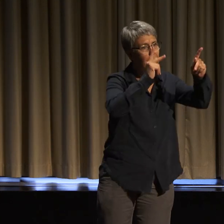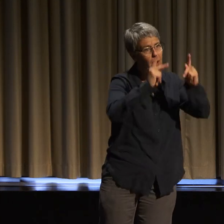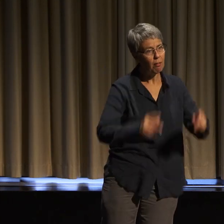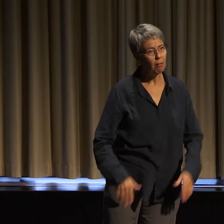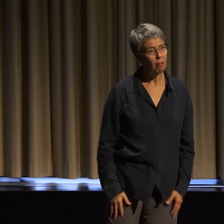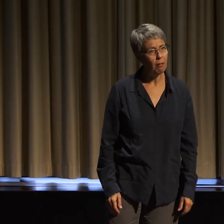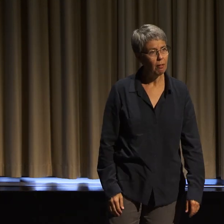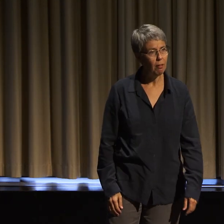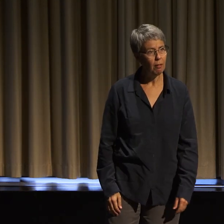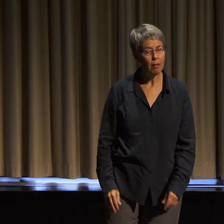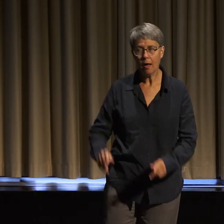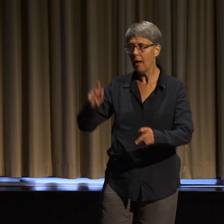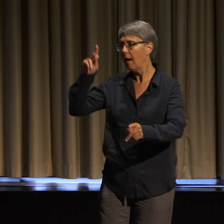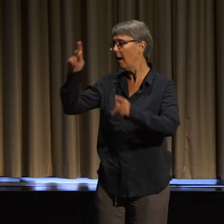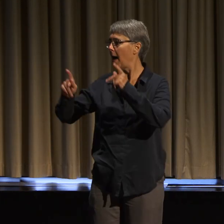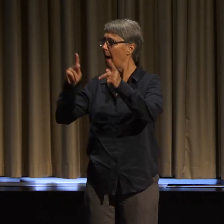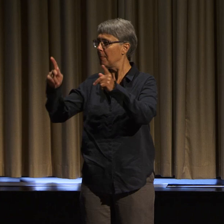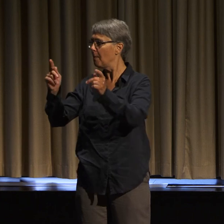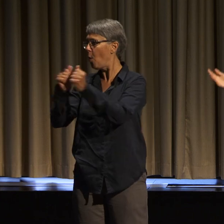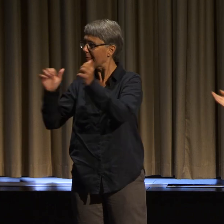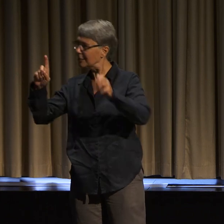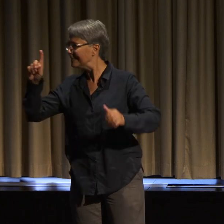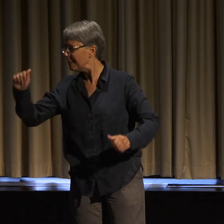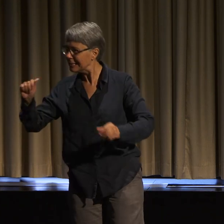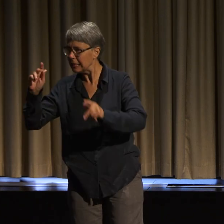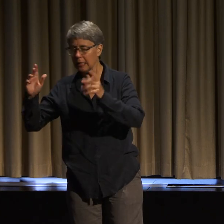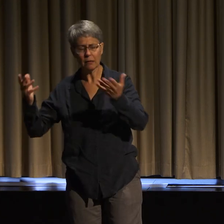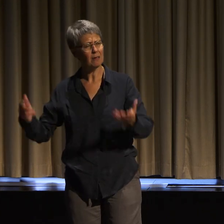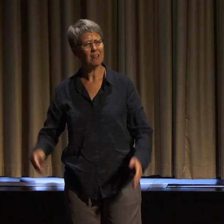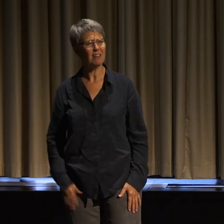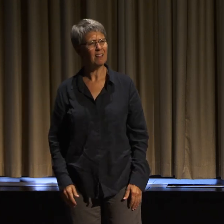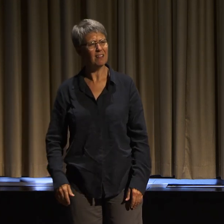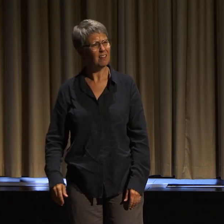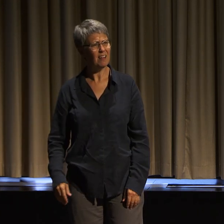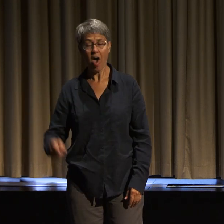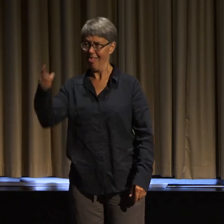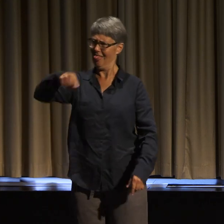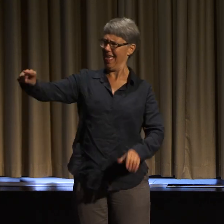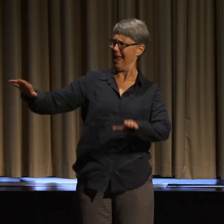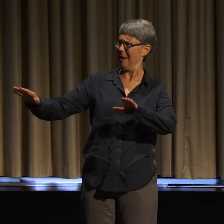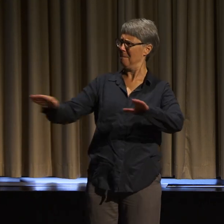has the conversation continued on as if we never shared at all?